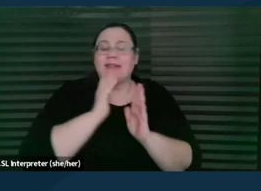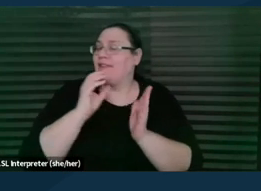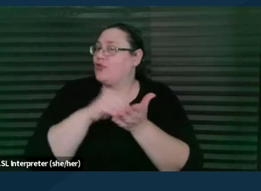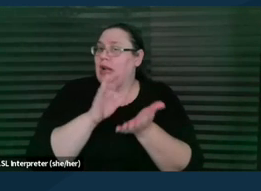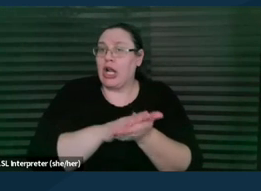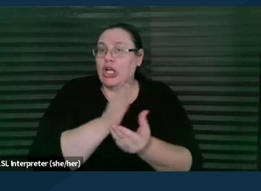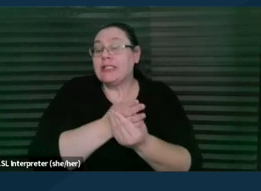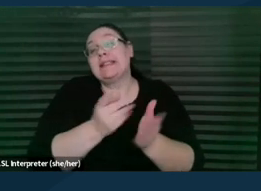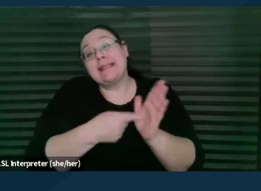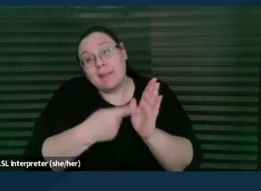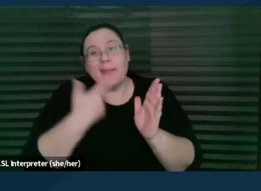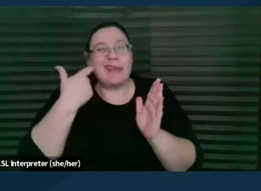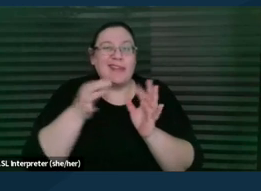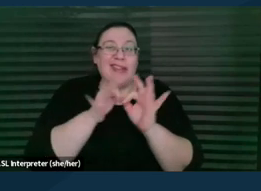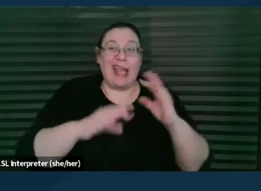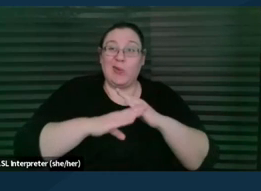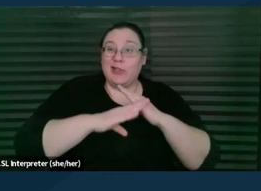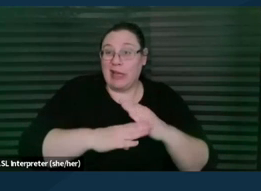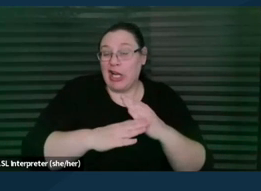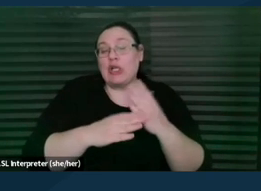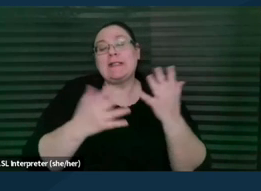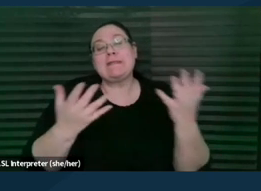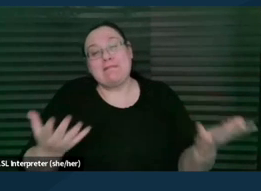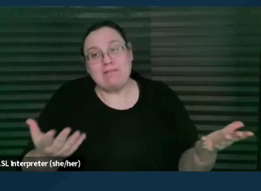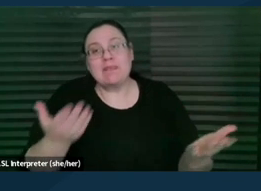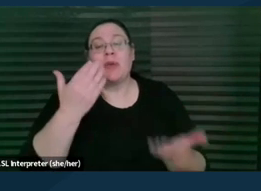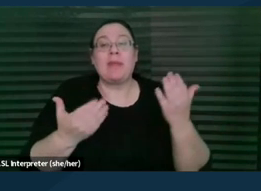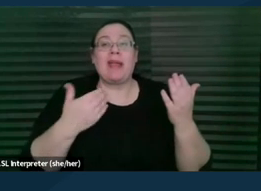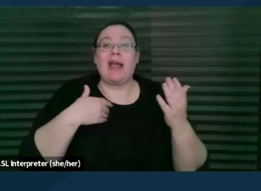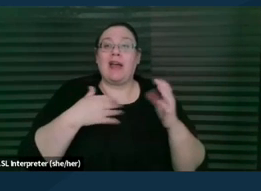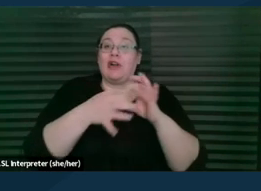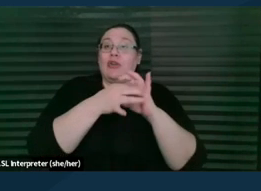because of language barriers and so on where we might have a release of information that's very limited,